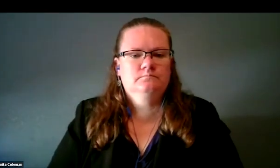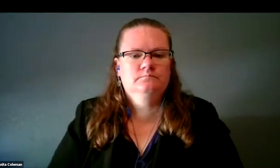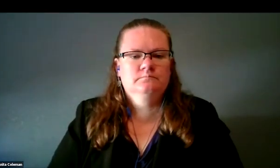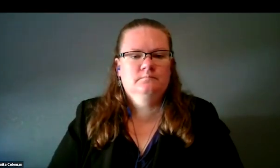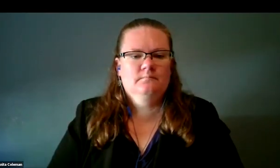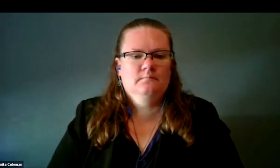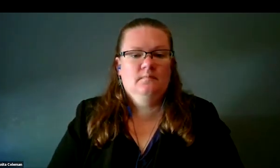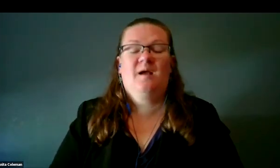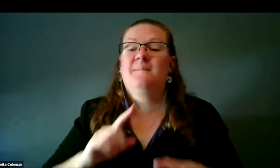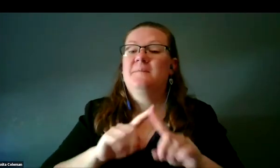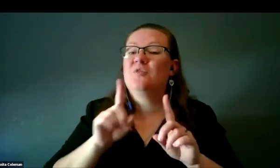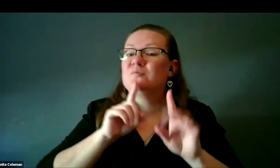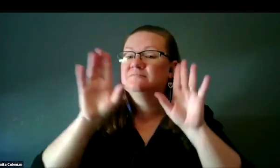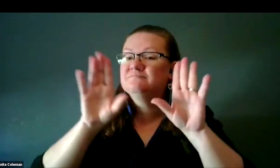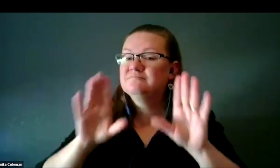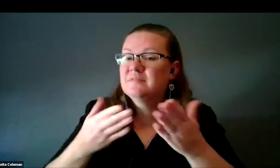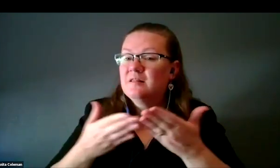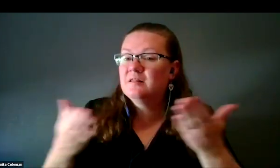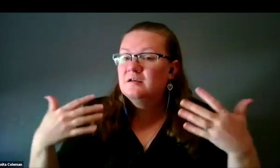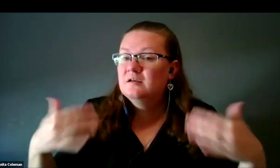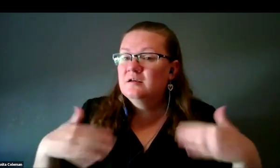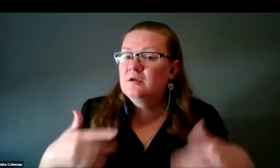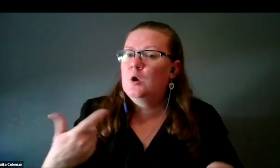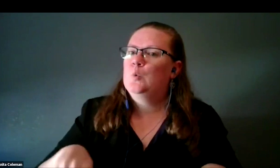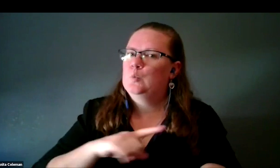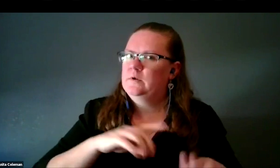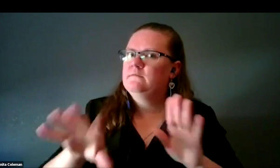The great thing is that it was very easy, and we found this in testing,